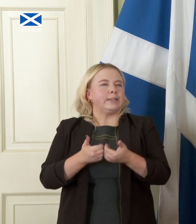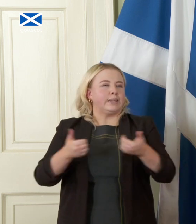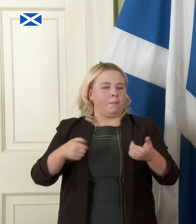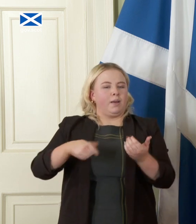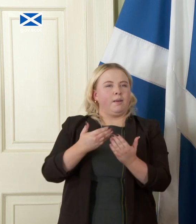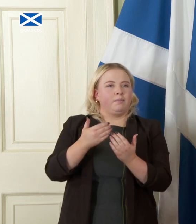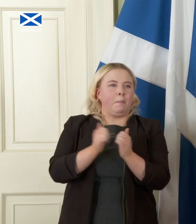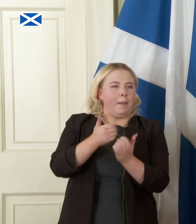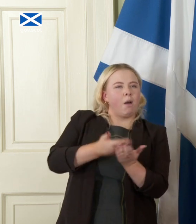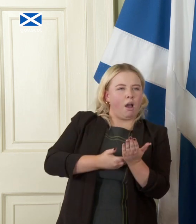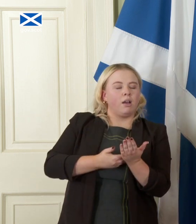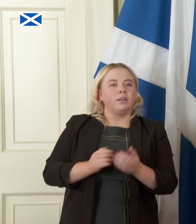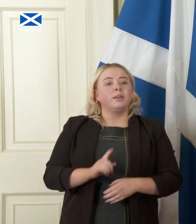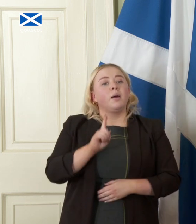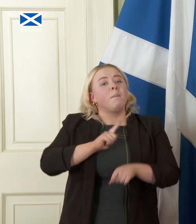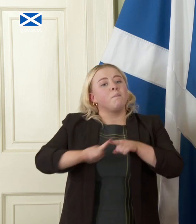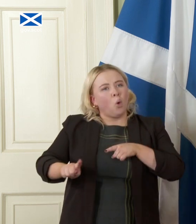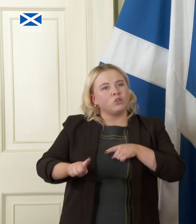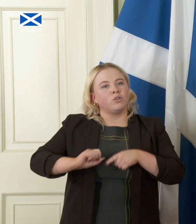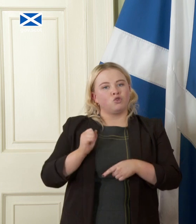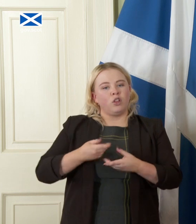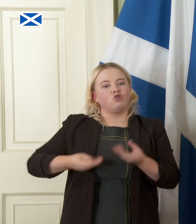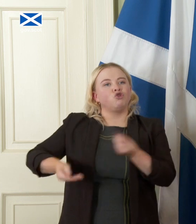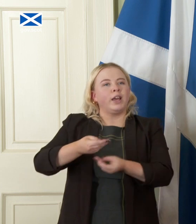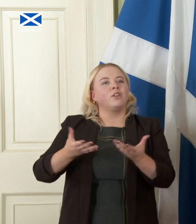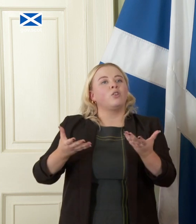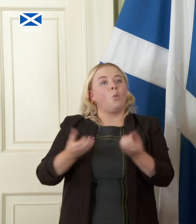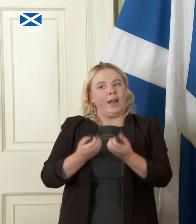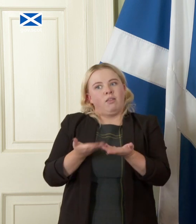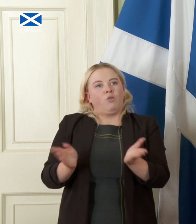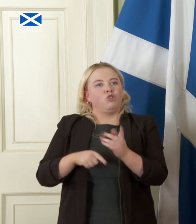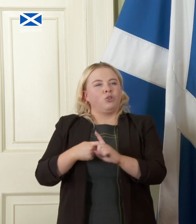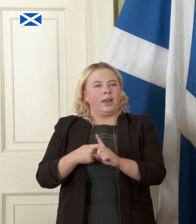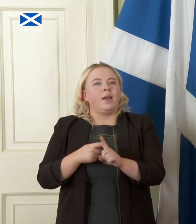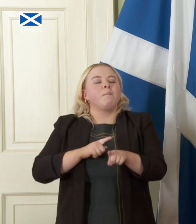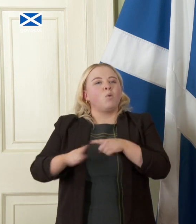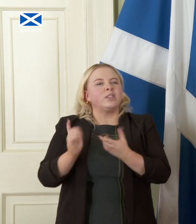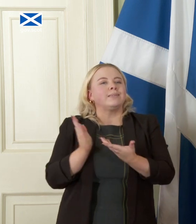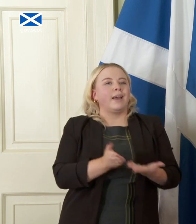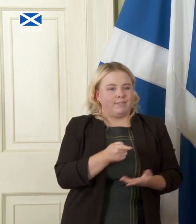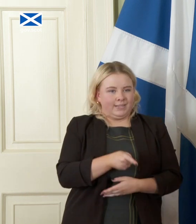with the rest of the UK is in services some service sectors are not subject to UK or EU